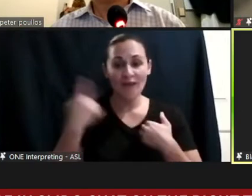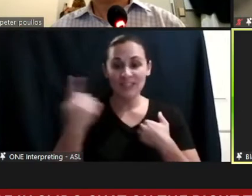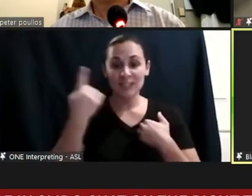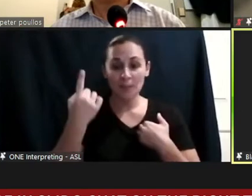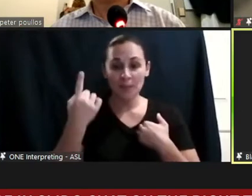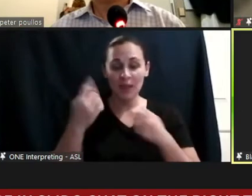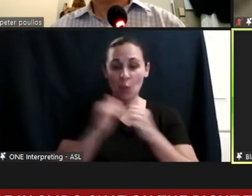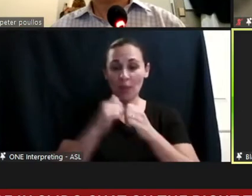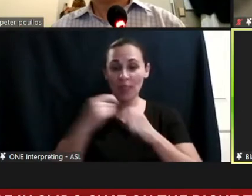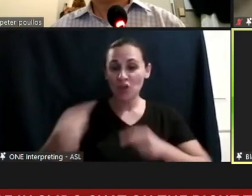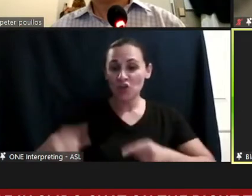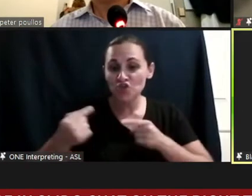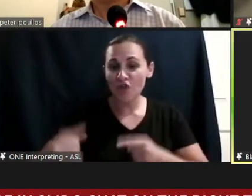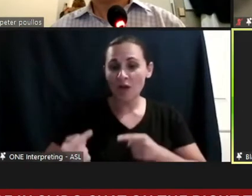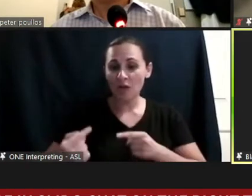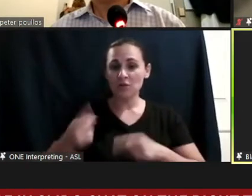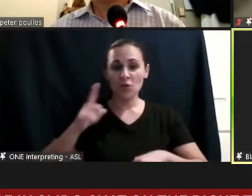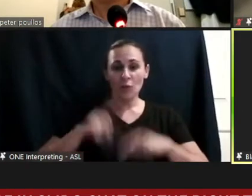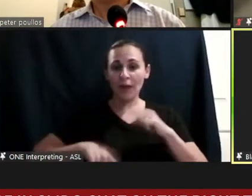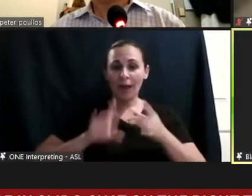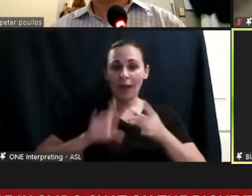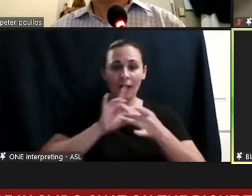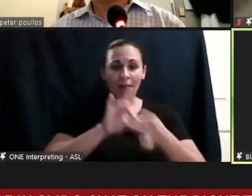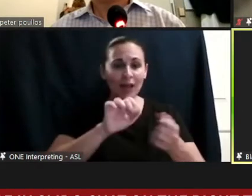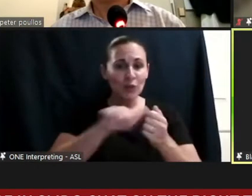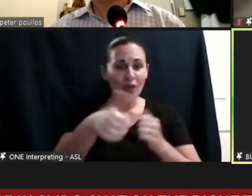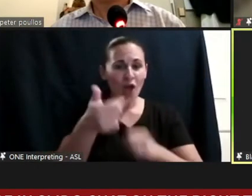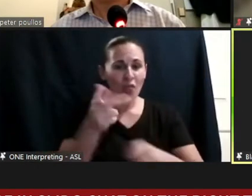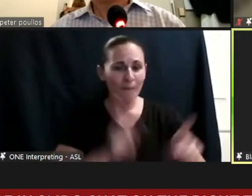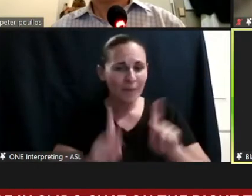the connection to other people and their credit disability governs our movement.